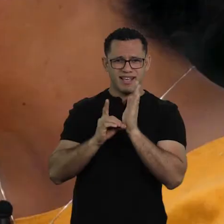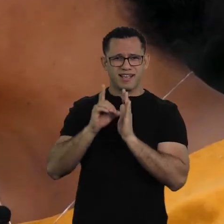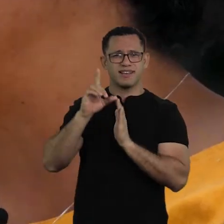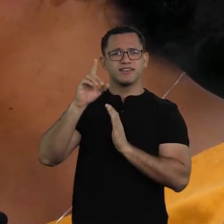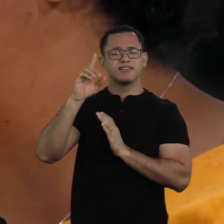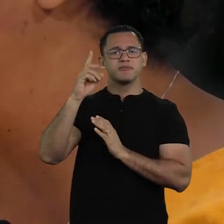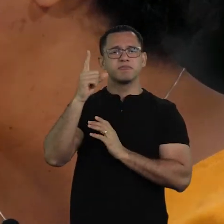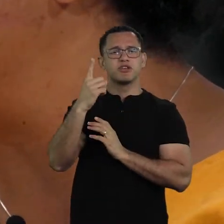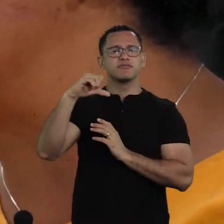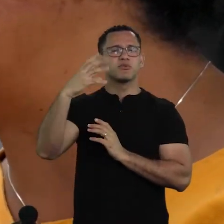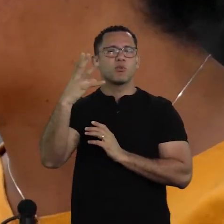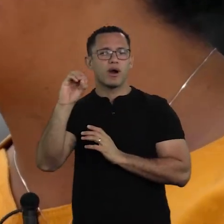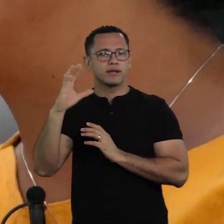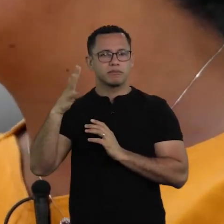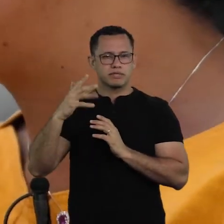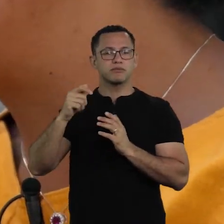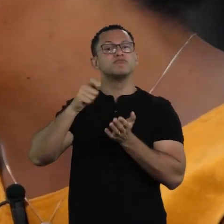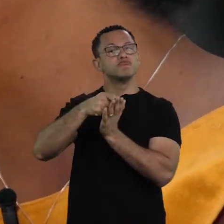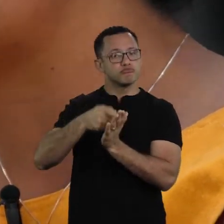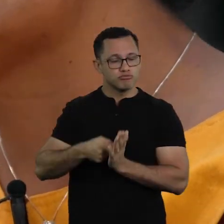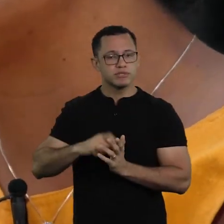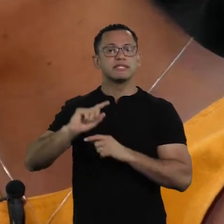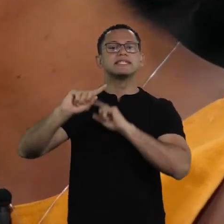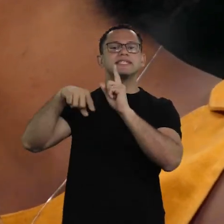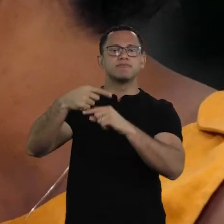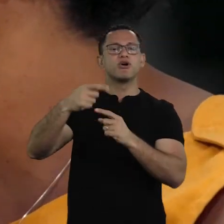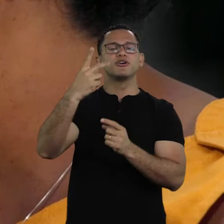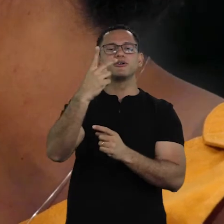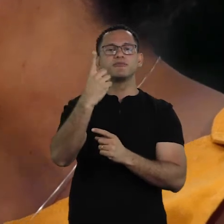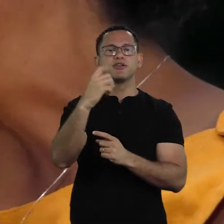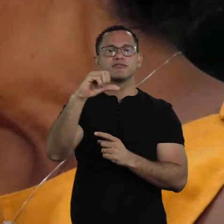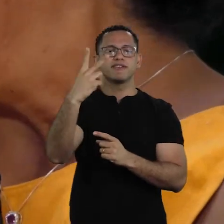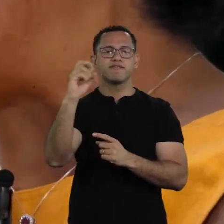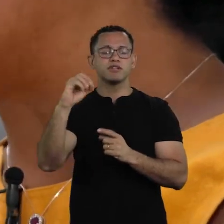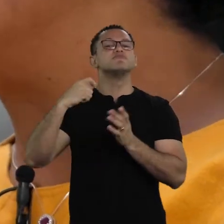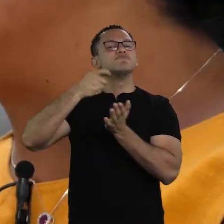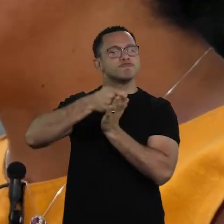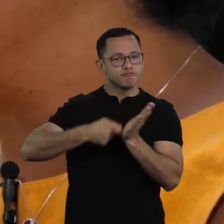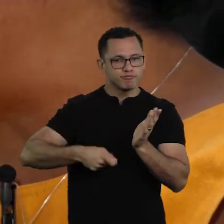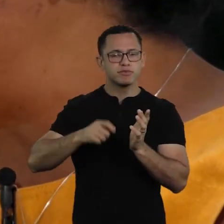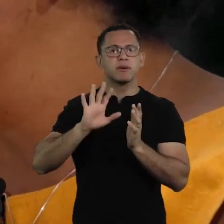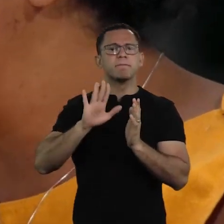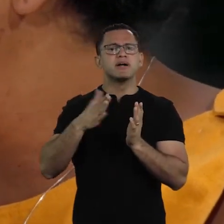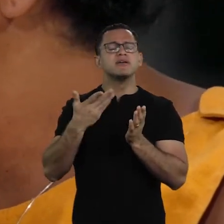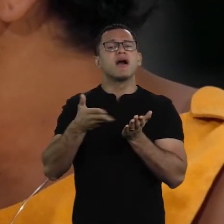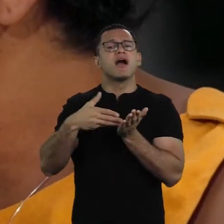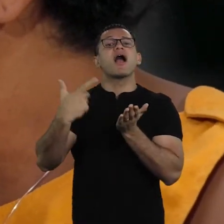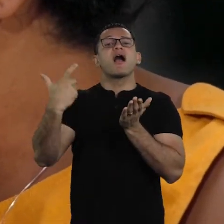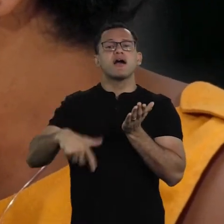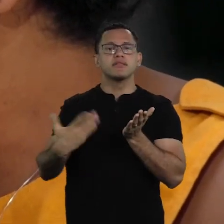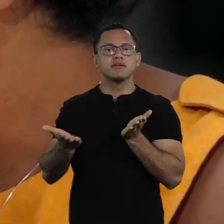Eunice Cunha, in Sao Paulo, wrote this in the 20s. And we don't have access to this information.